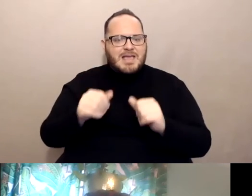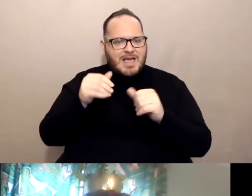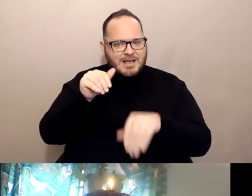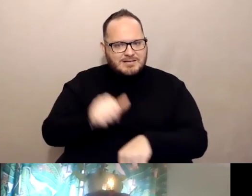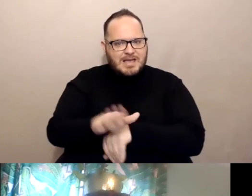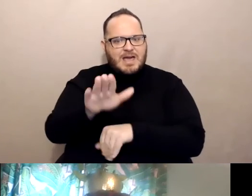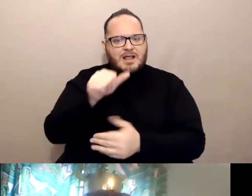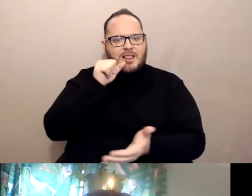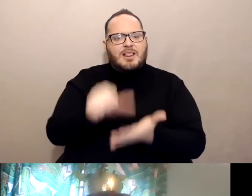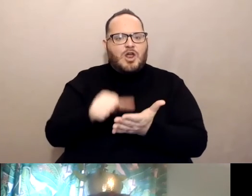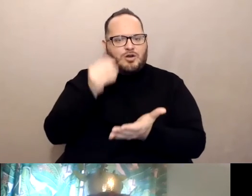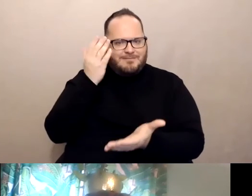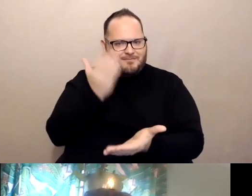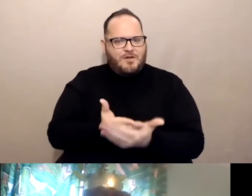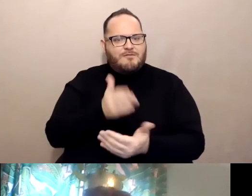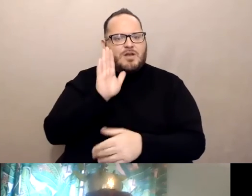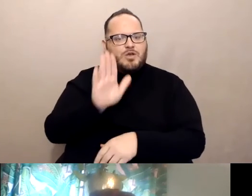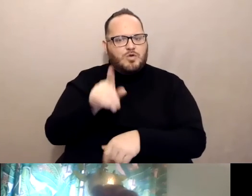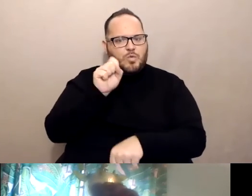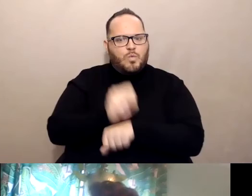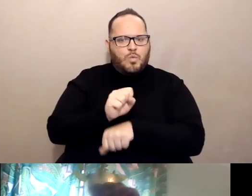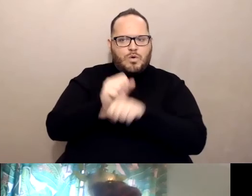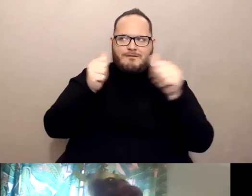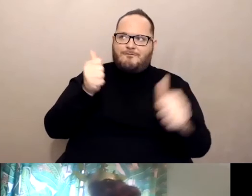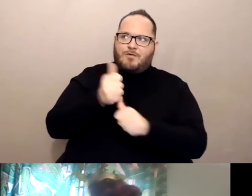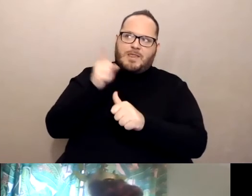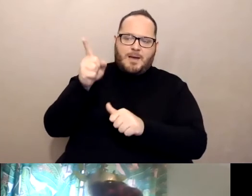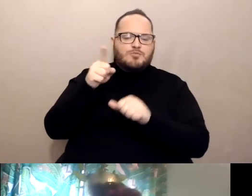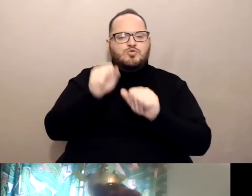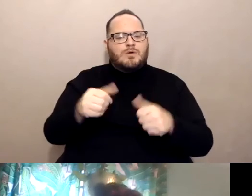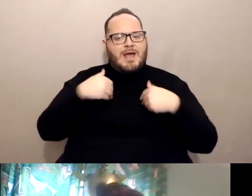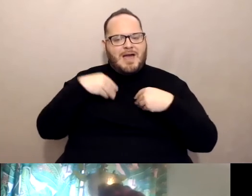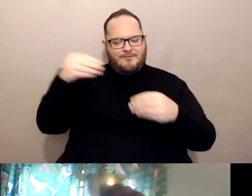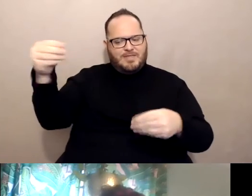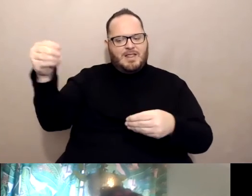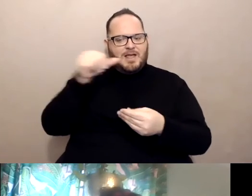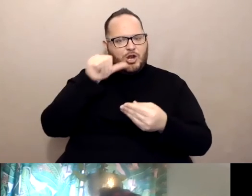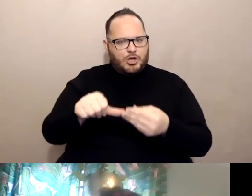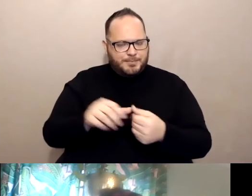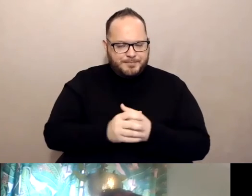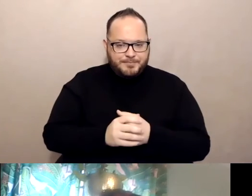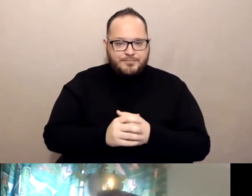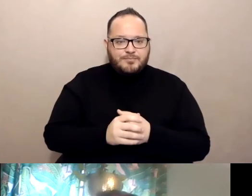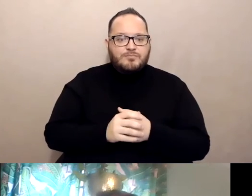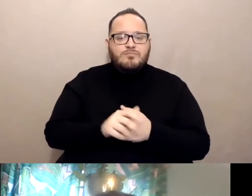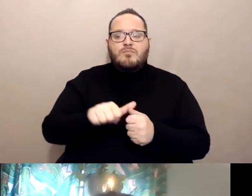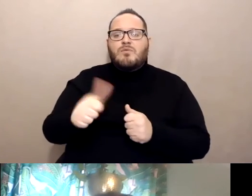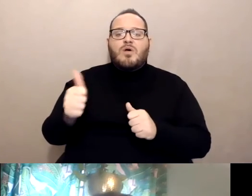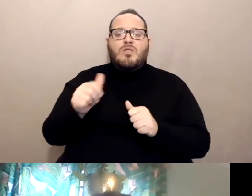of verifying your work for them so that you can have that. Others that don't have those services